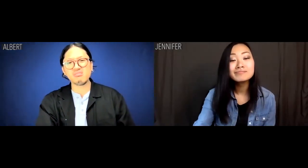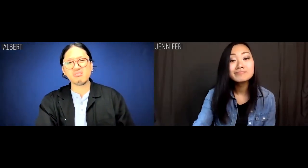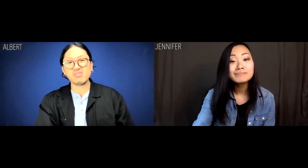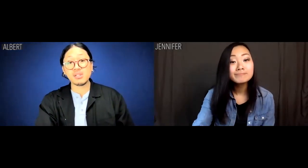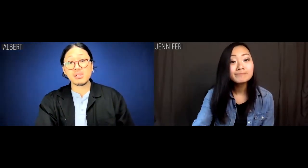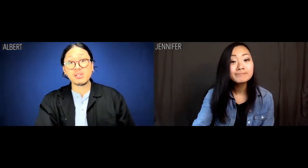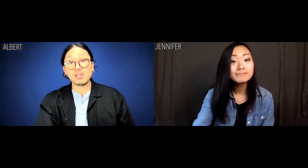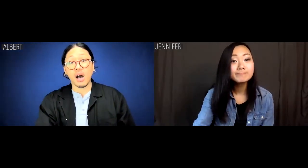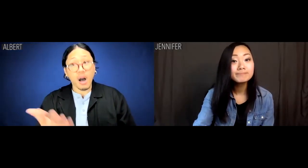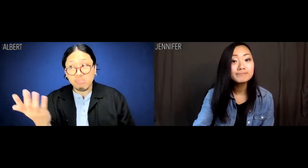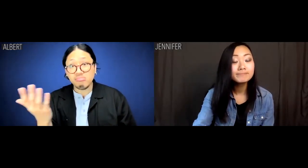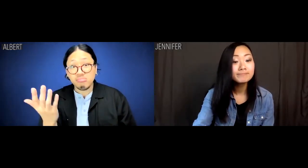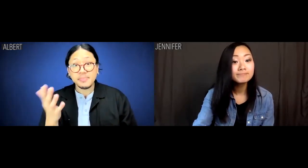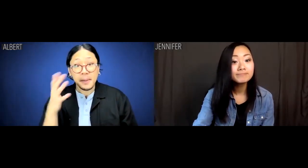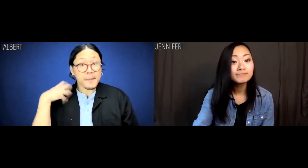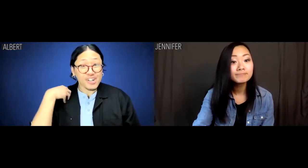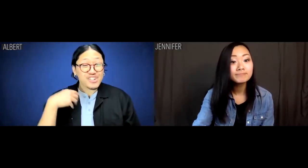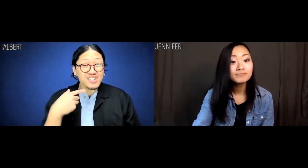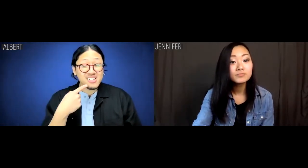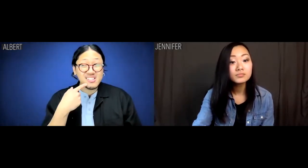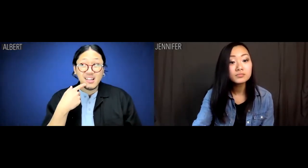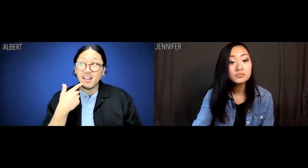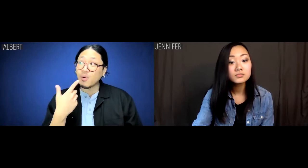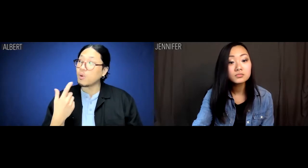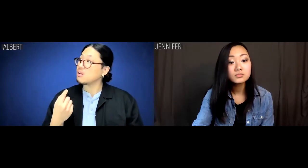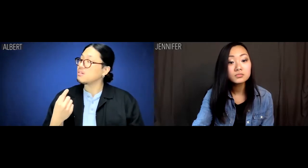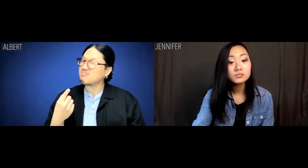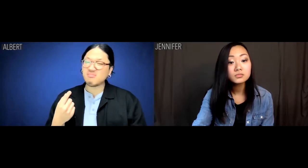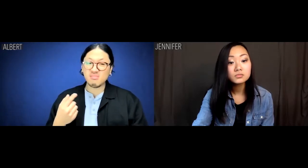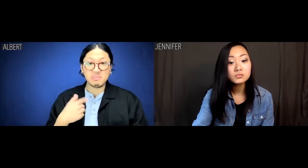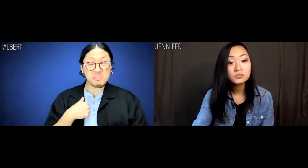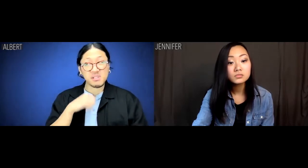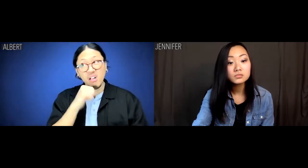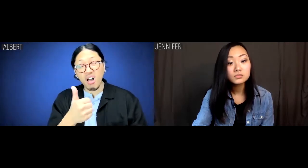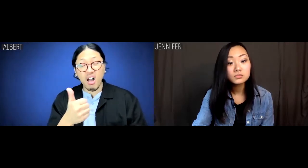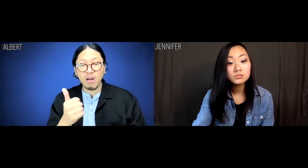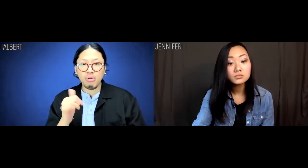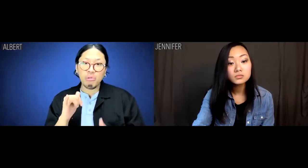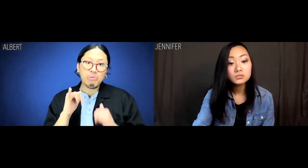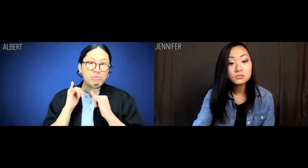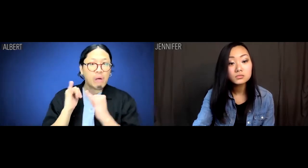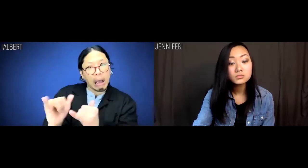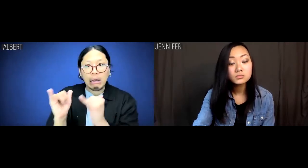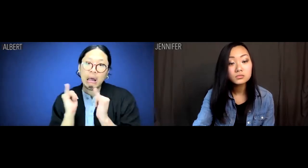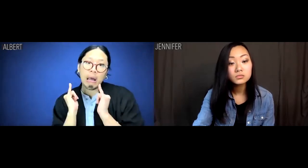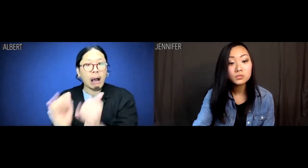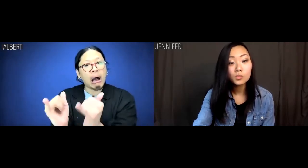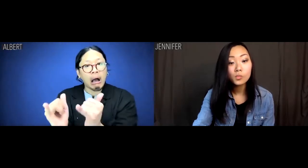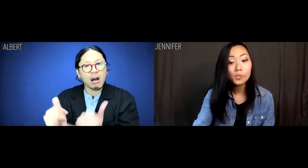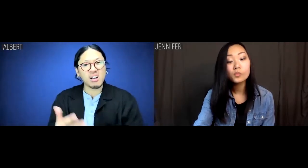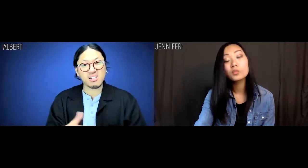Albert: Um. My boss says I'm not relatable.